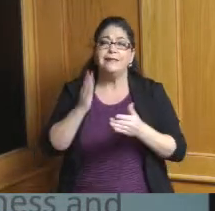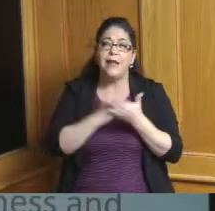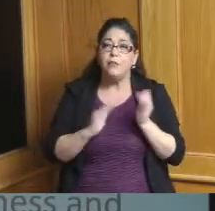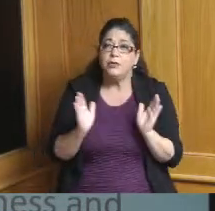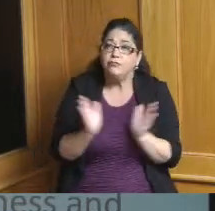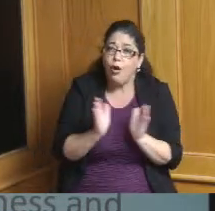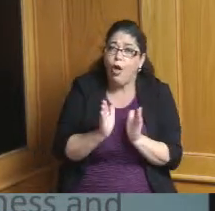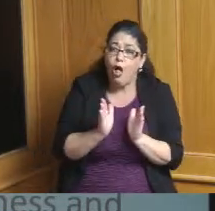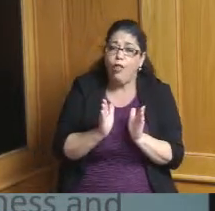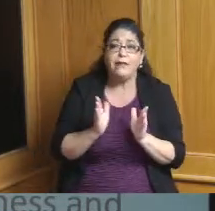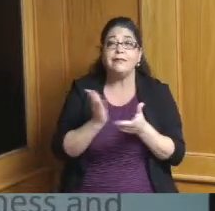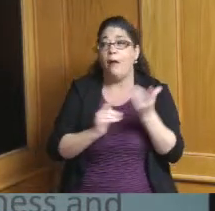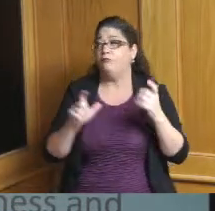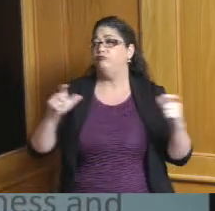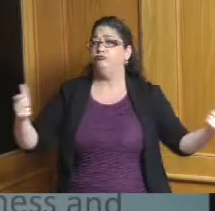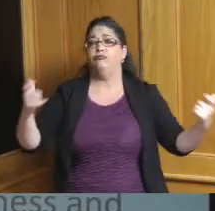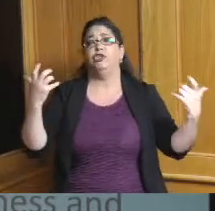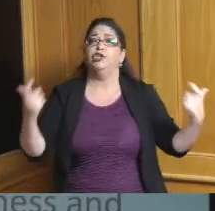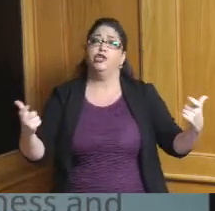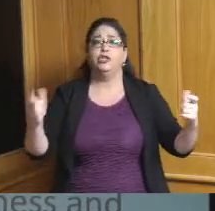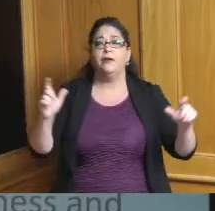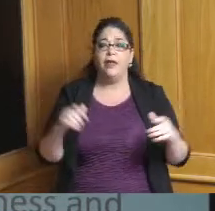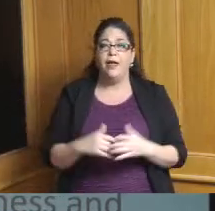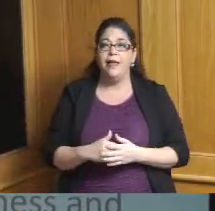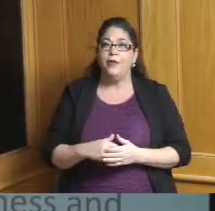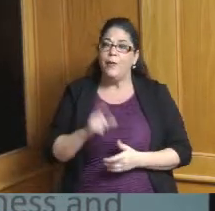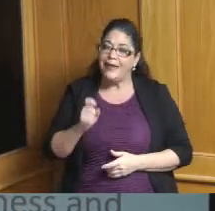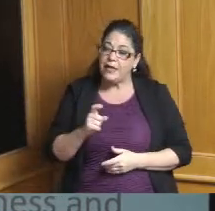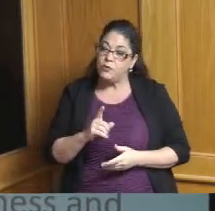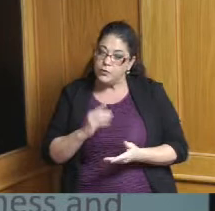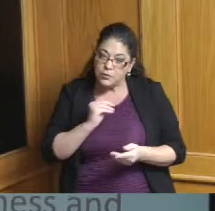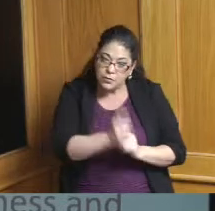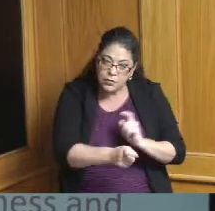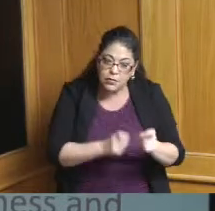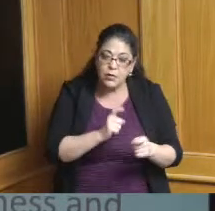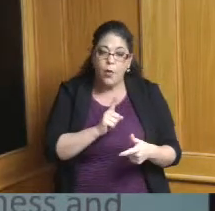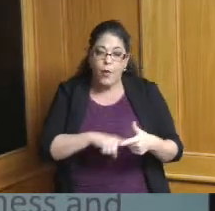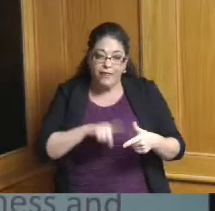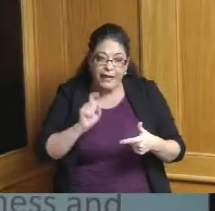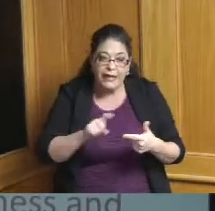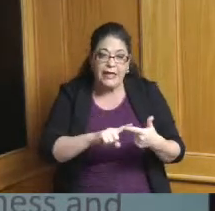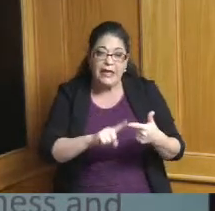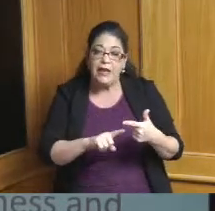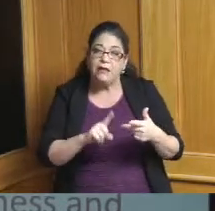to help them with site assembly with acquisition with prep with brownfields cleanup all the things